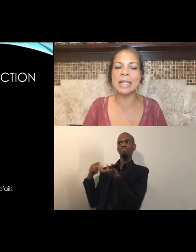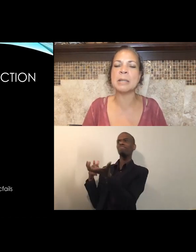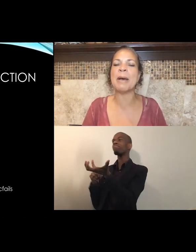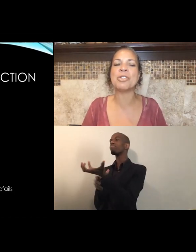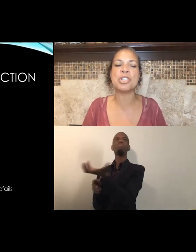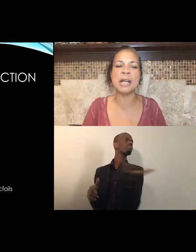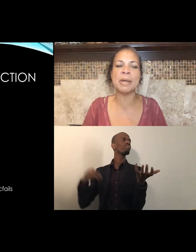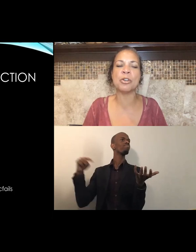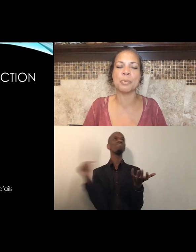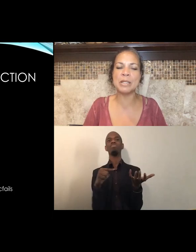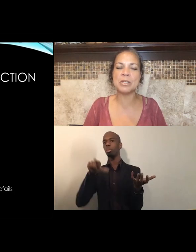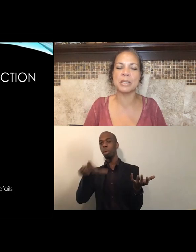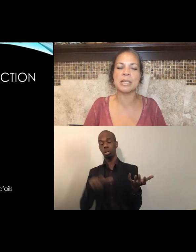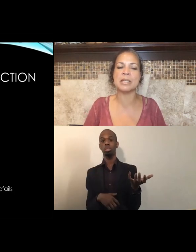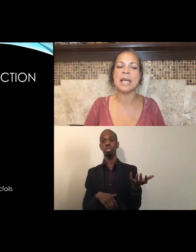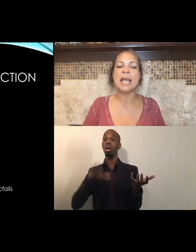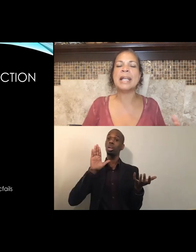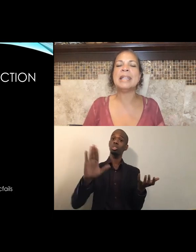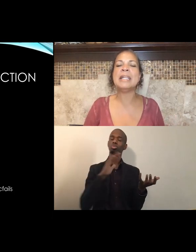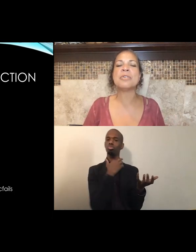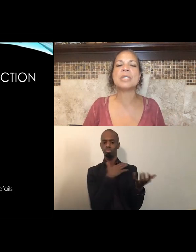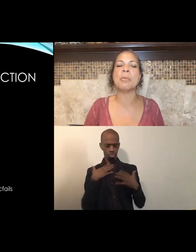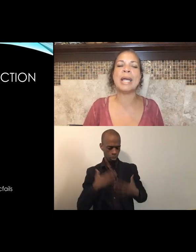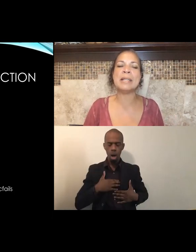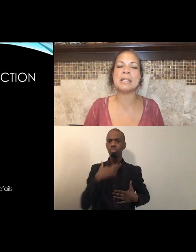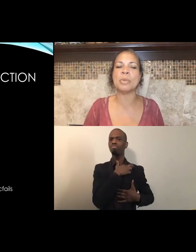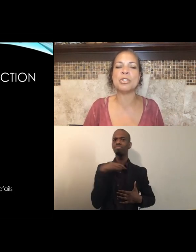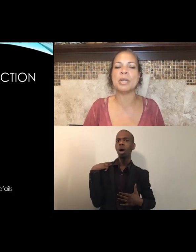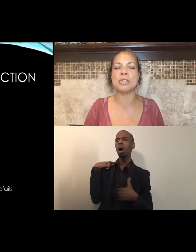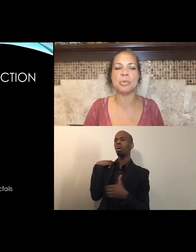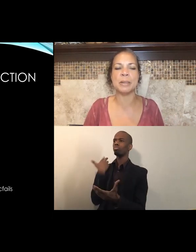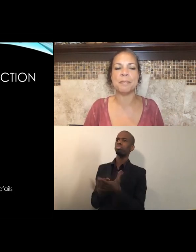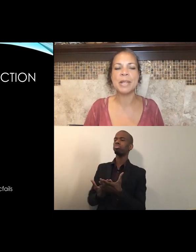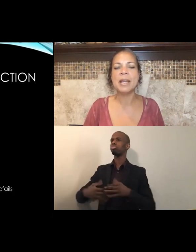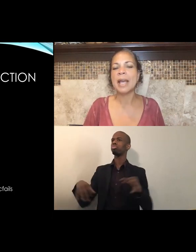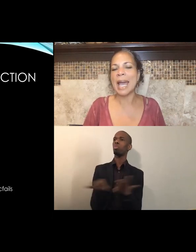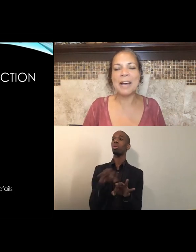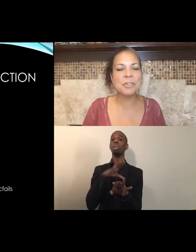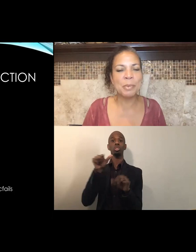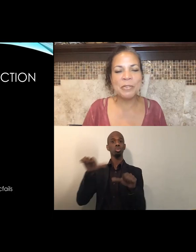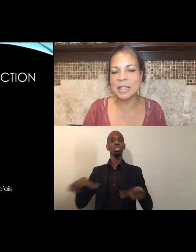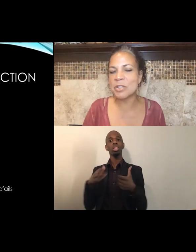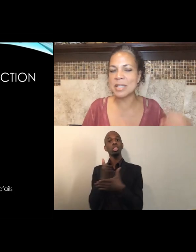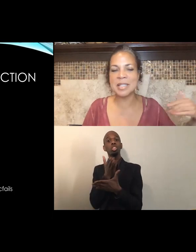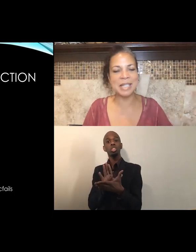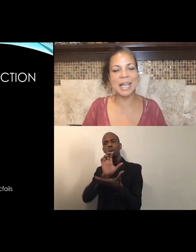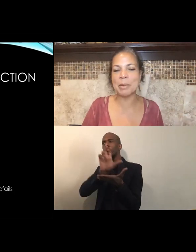It's about sharing your resources, and these are some ways in what you can do it. After we finished this today,